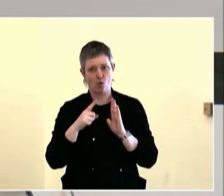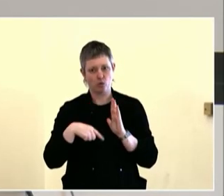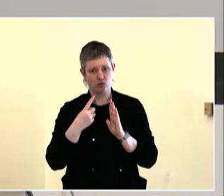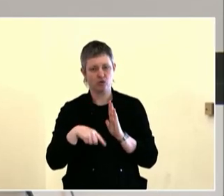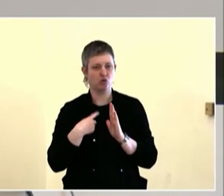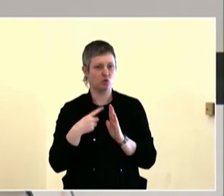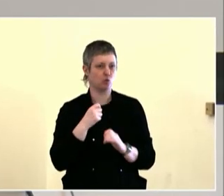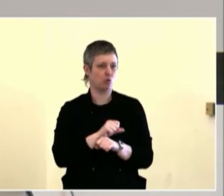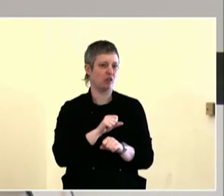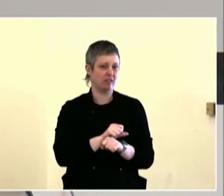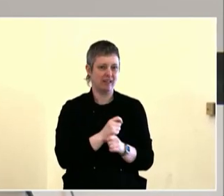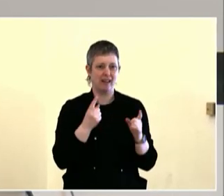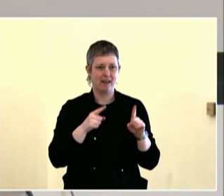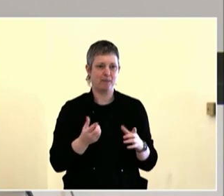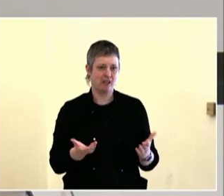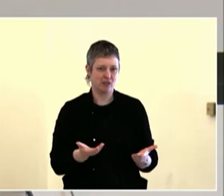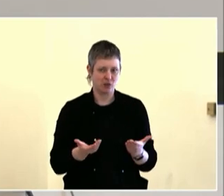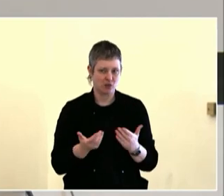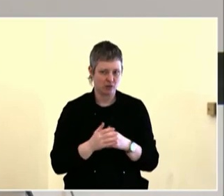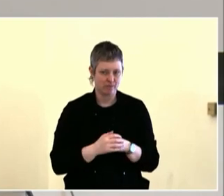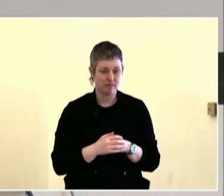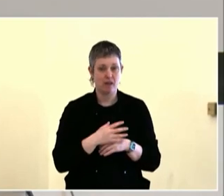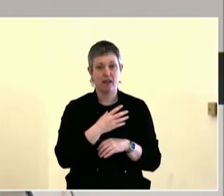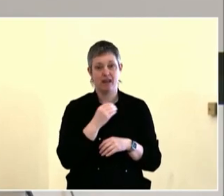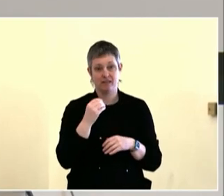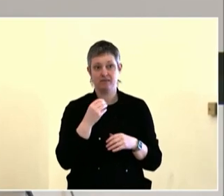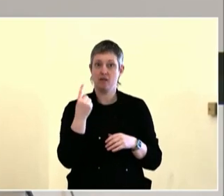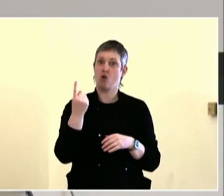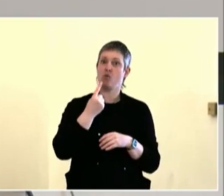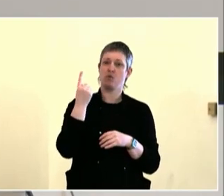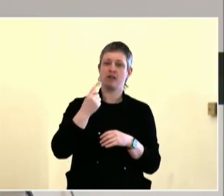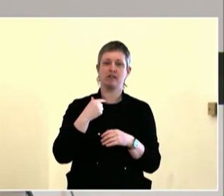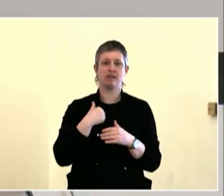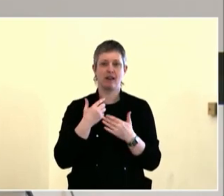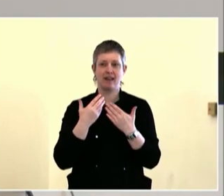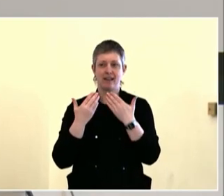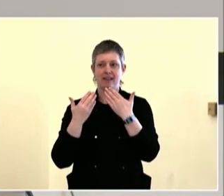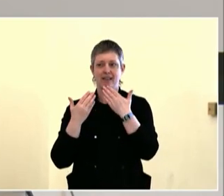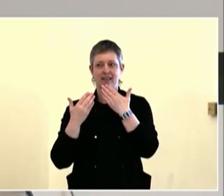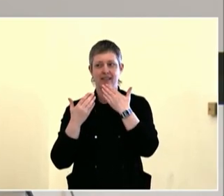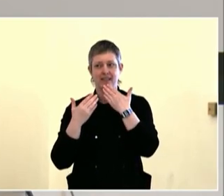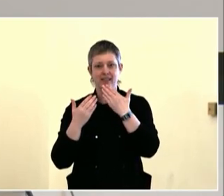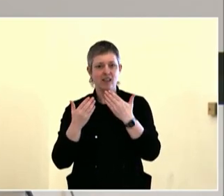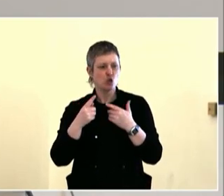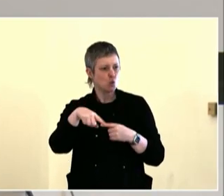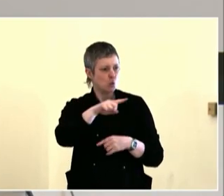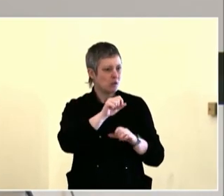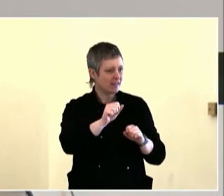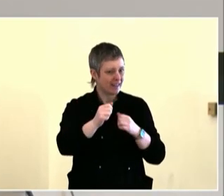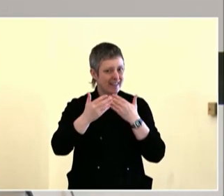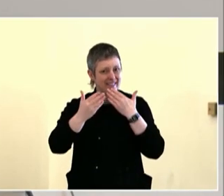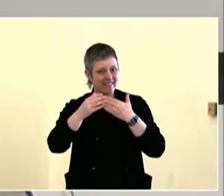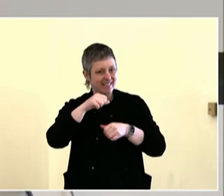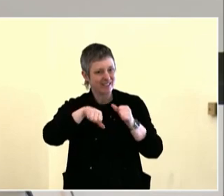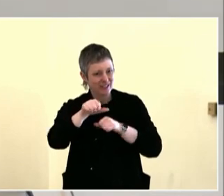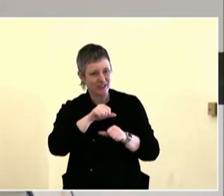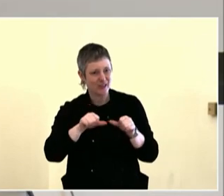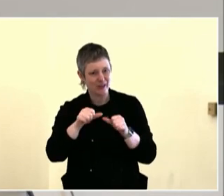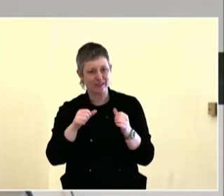learned from Arlington, that they have, is a neighborhood college. And that neighborhood college is